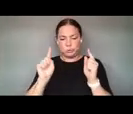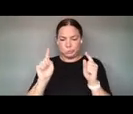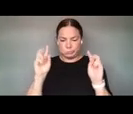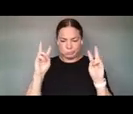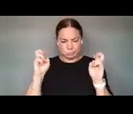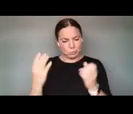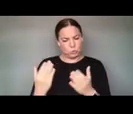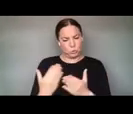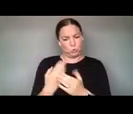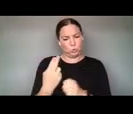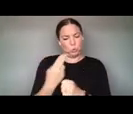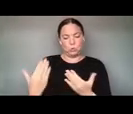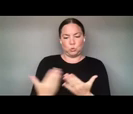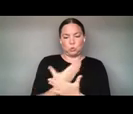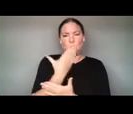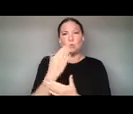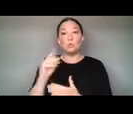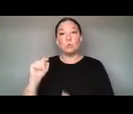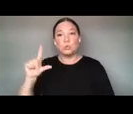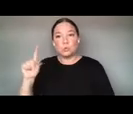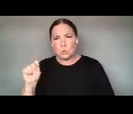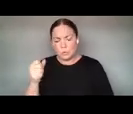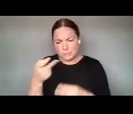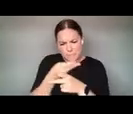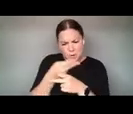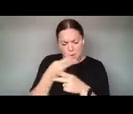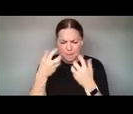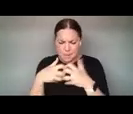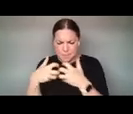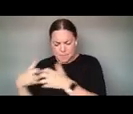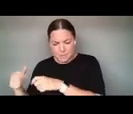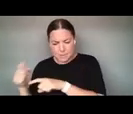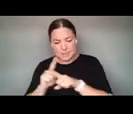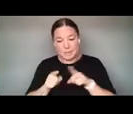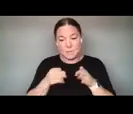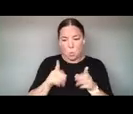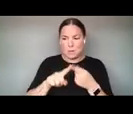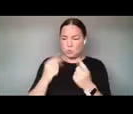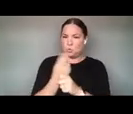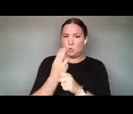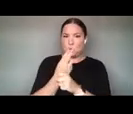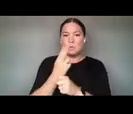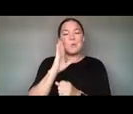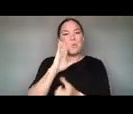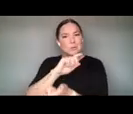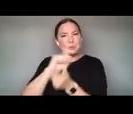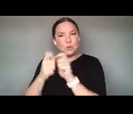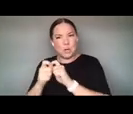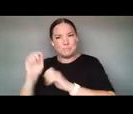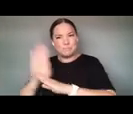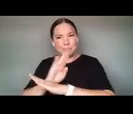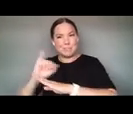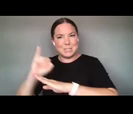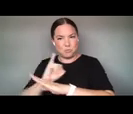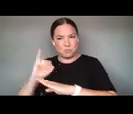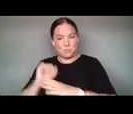NEW WAYS TO UNDERSTAND IT FOR TRANSFORMING INDUSTRY AND ALSO TRANSFORMING CULTURE